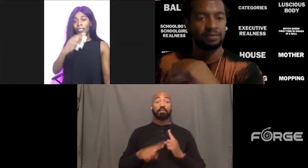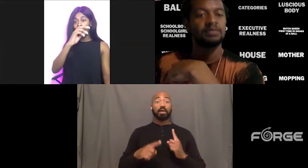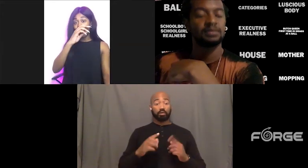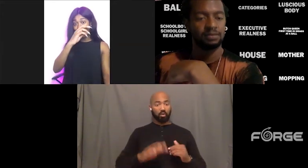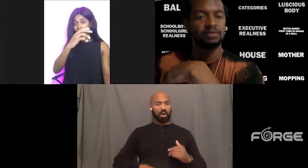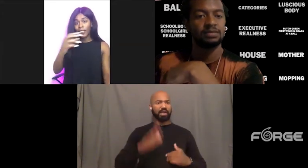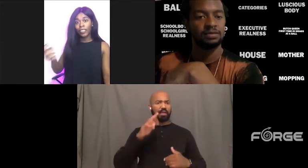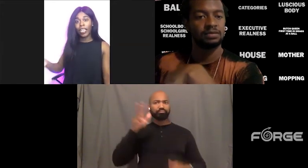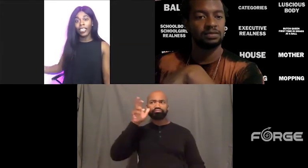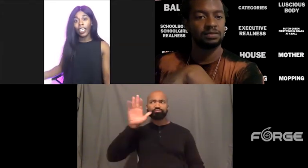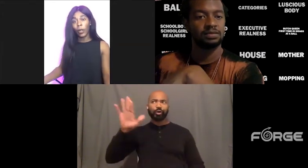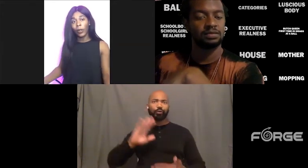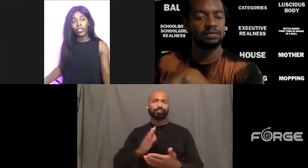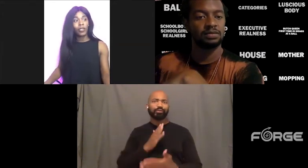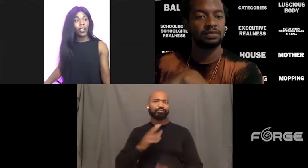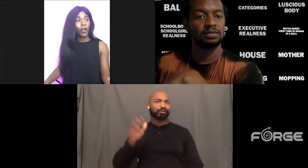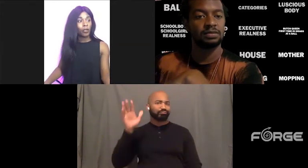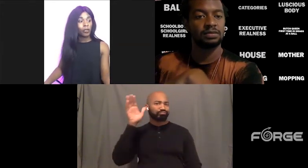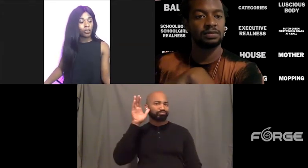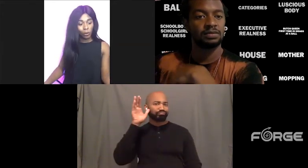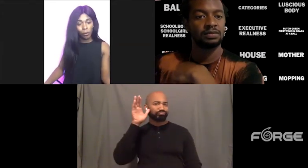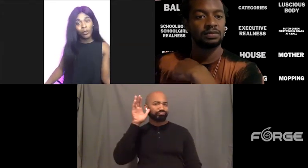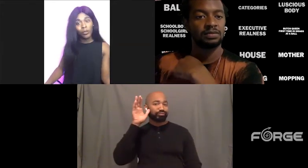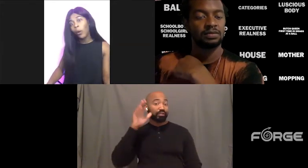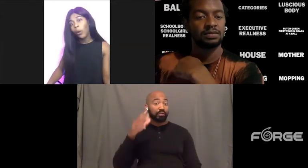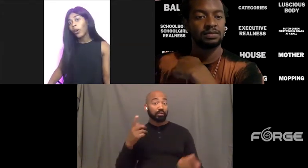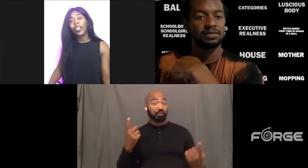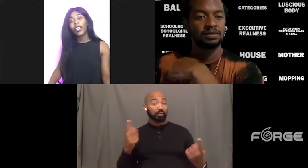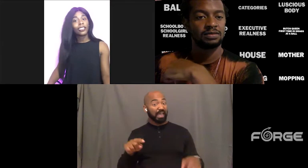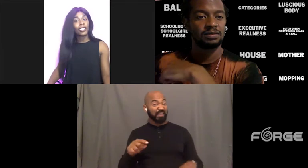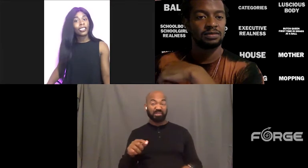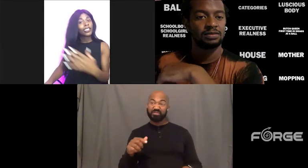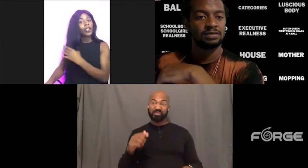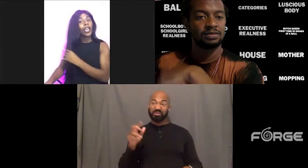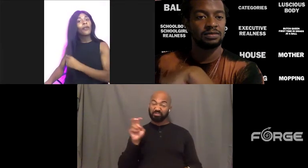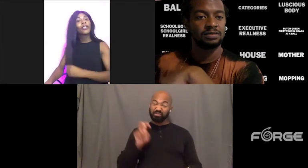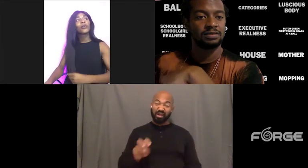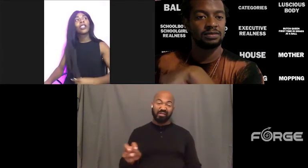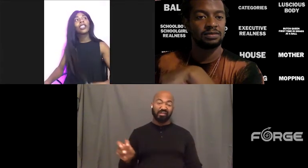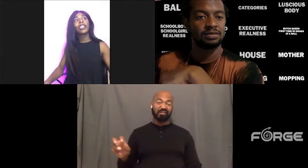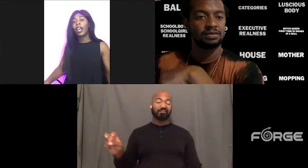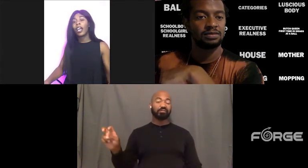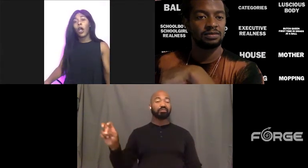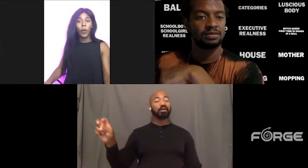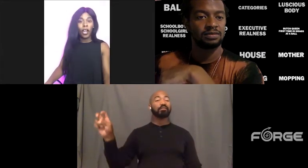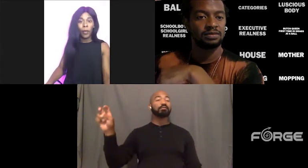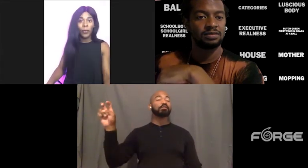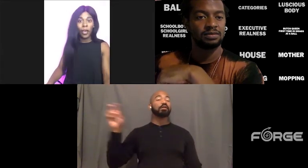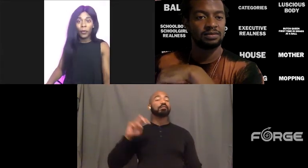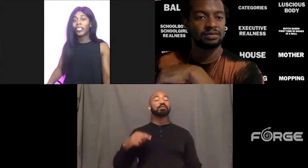So, and she was like, she would go on do tours and things like that. So that was really part of my upbringing